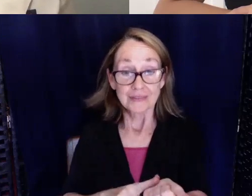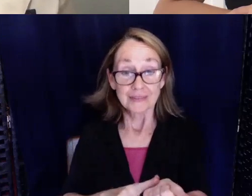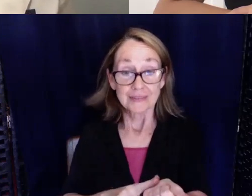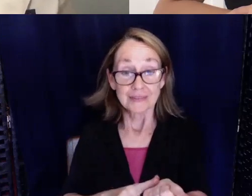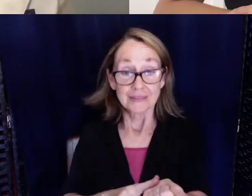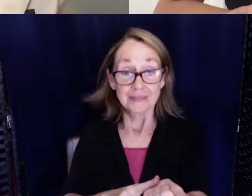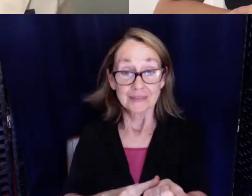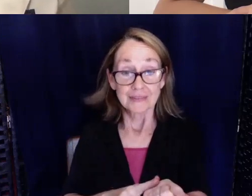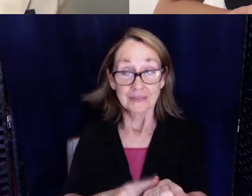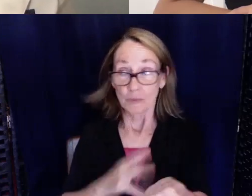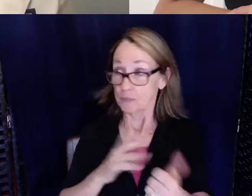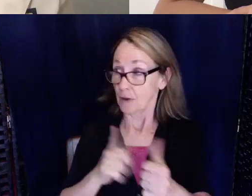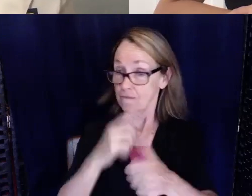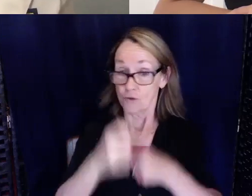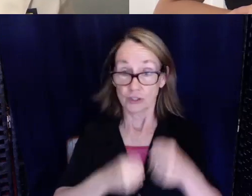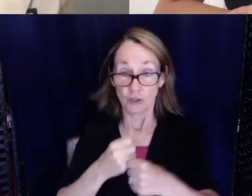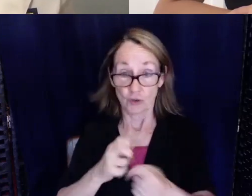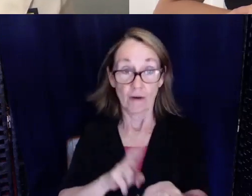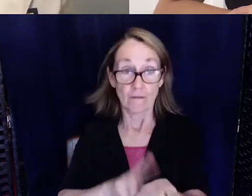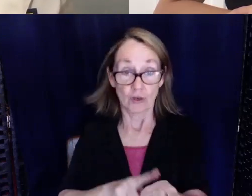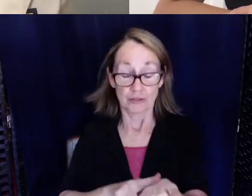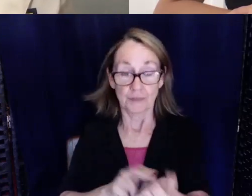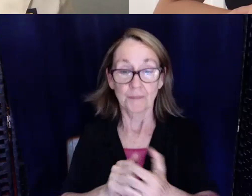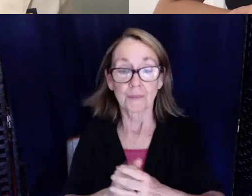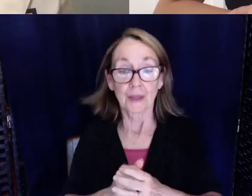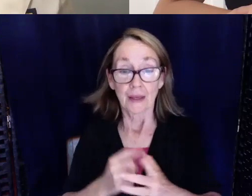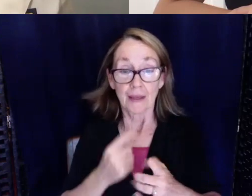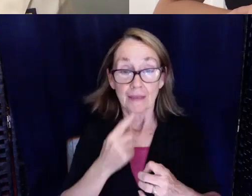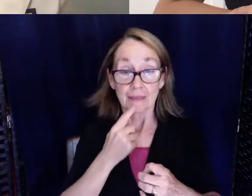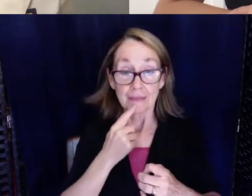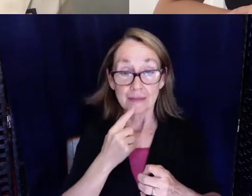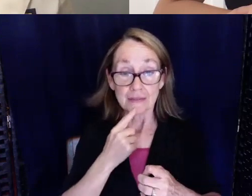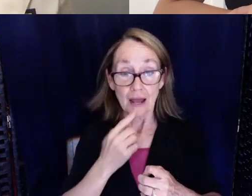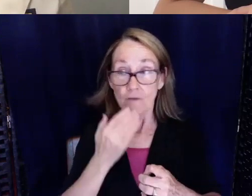my first year of nursing. They said I have really good documentation. I'm